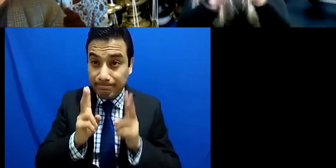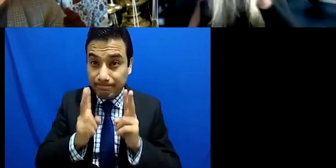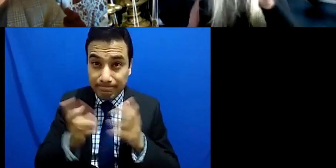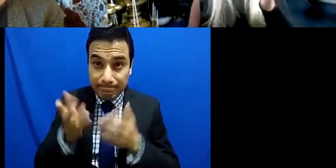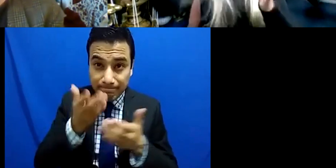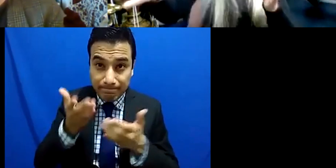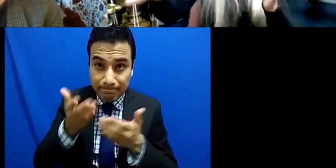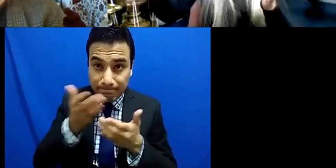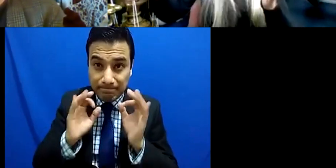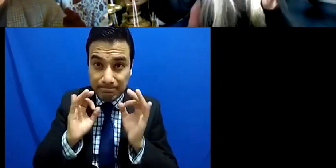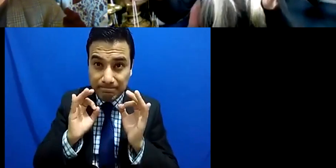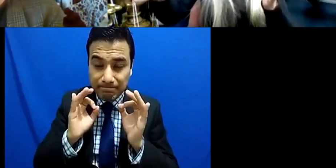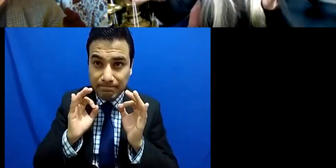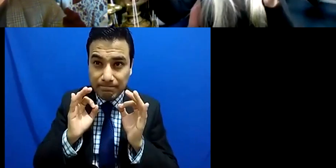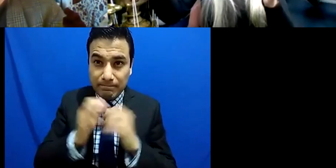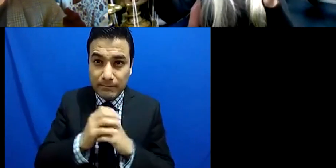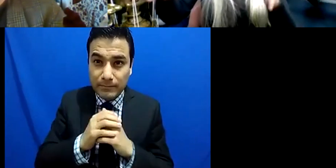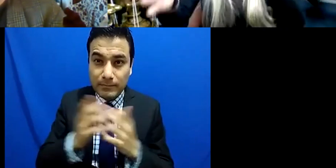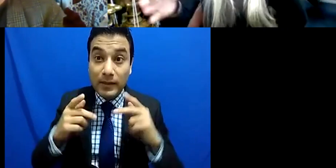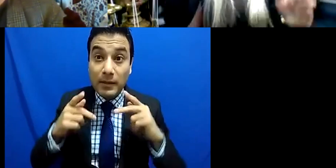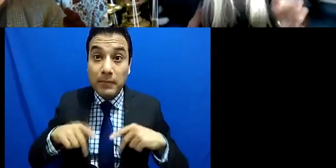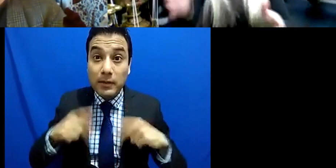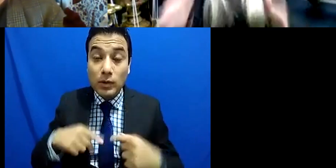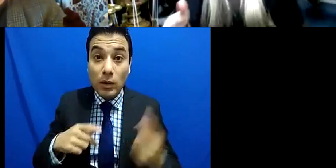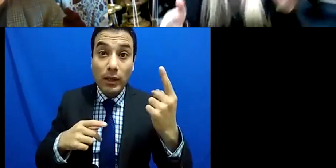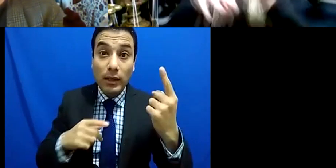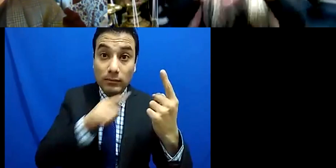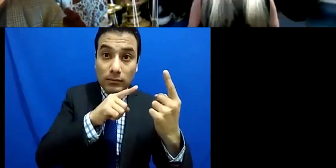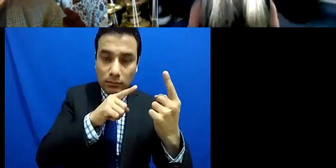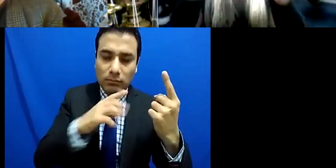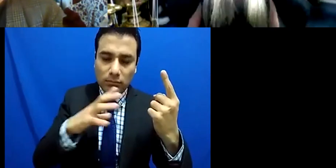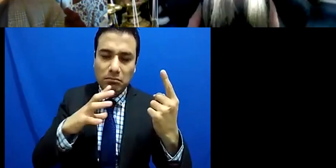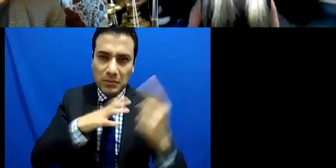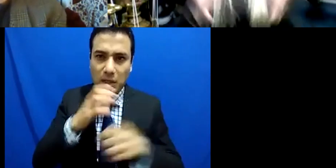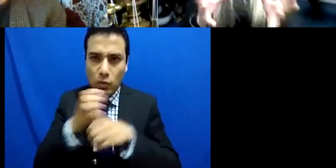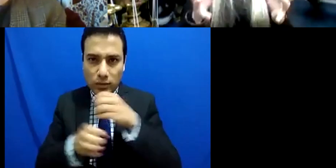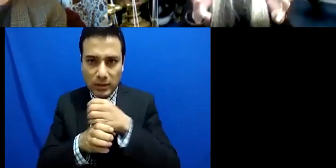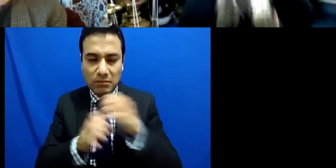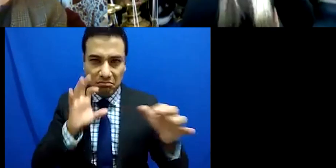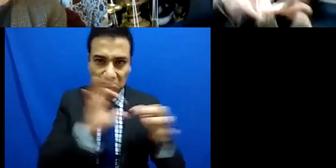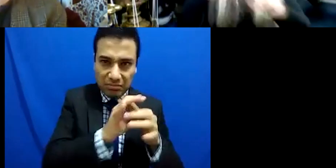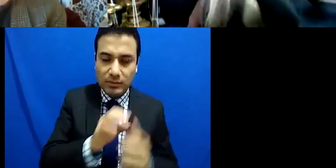isn't necessarily going to work for the other and we just can't clump this disability deafness,